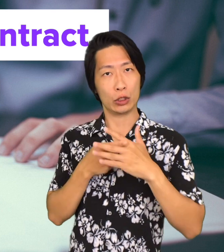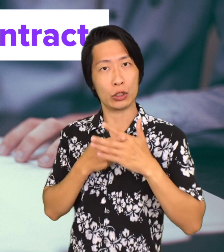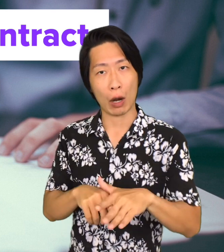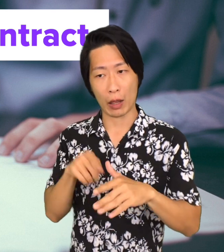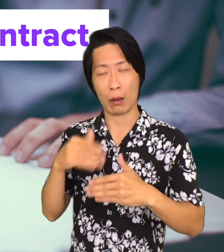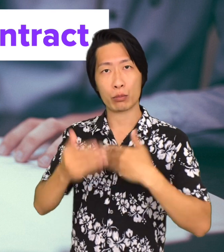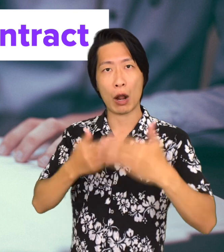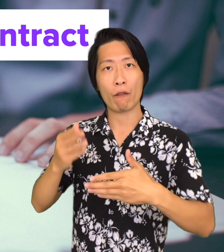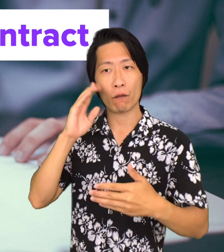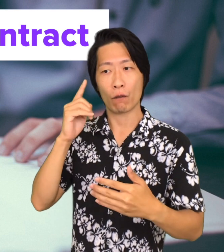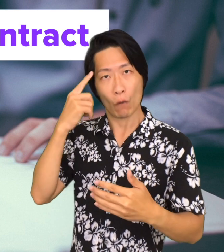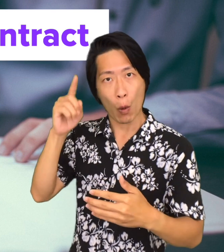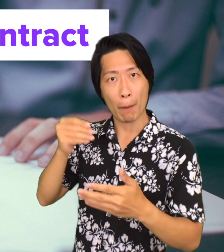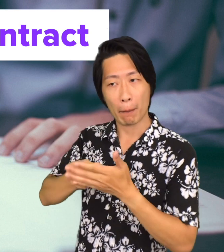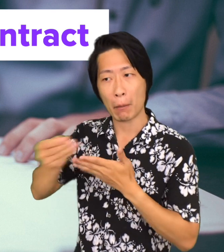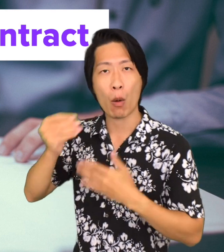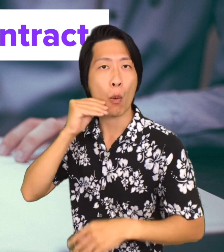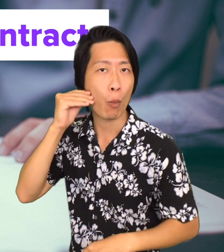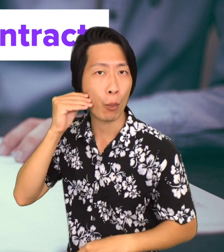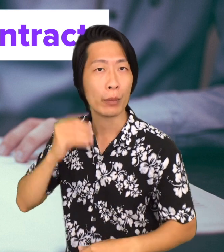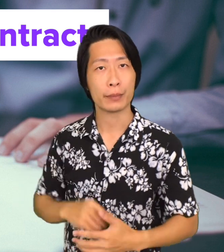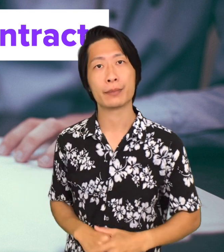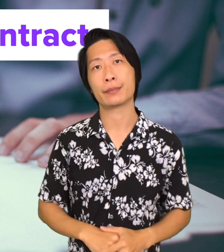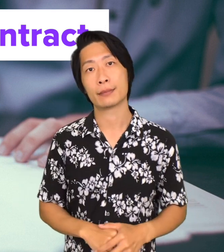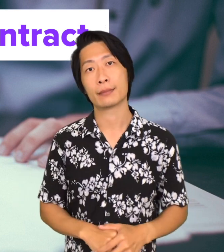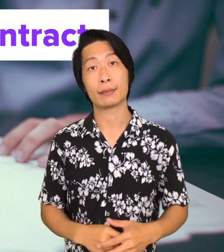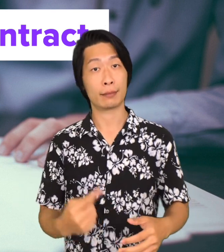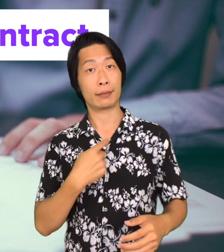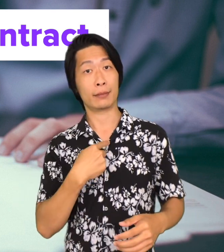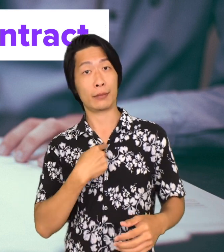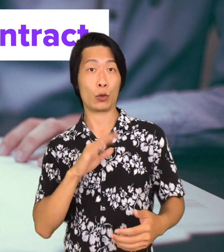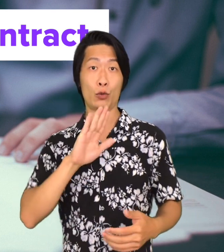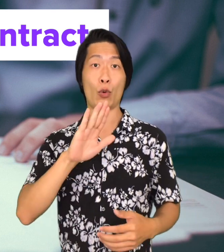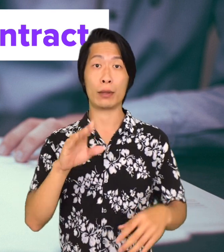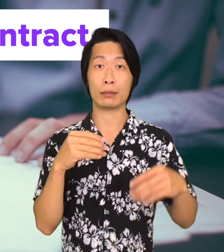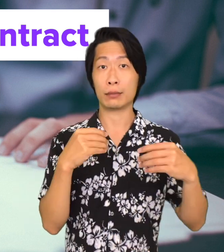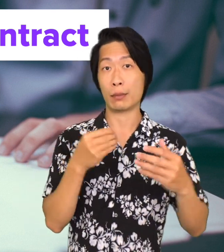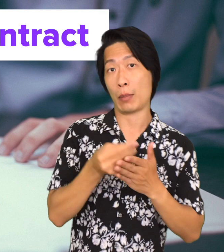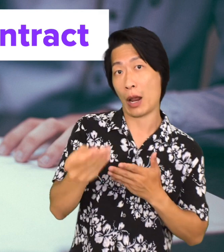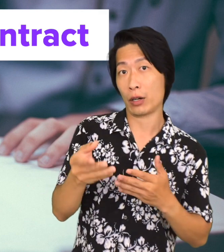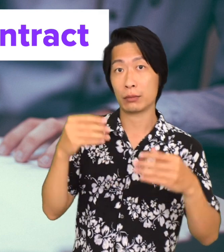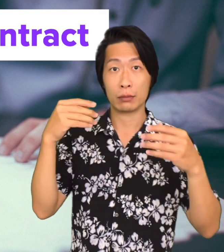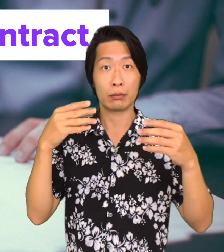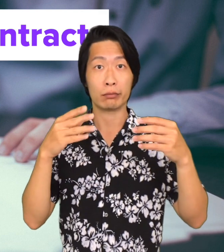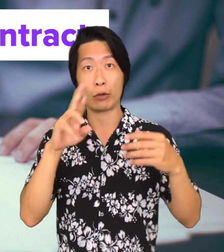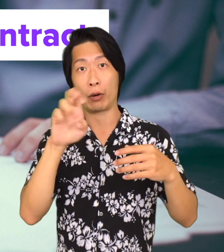because it starts the process of your home buying. I as your buyer's agent will be writing